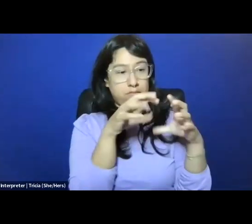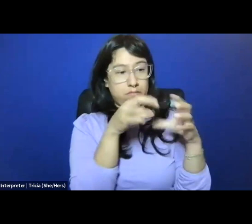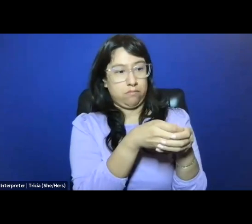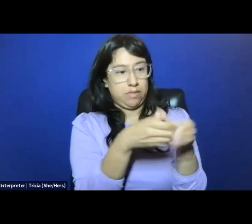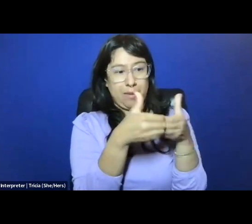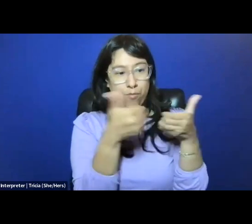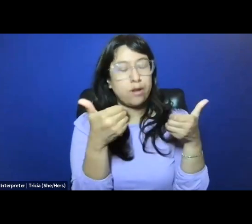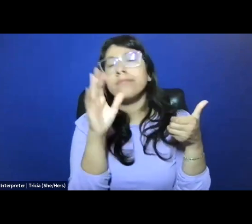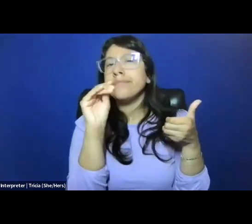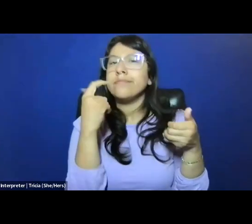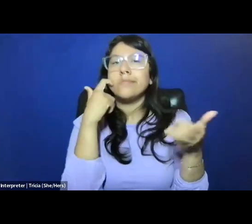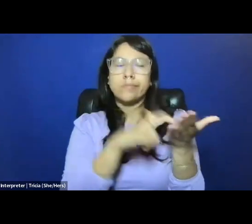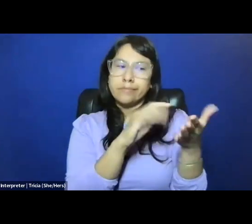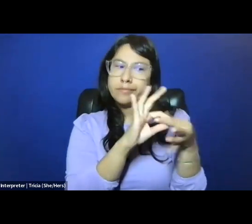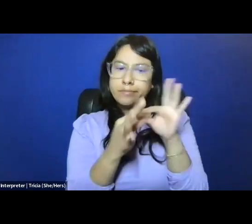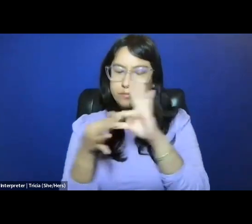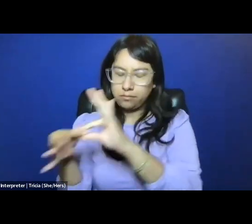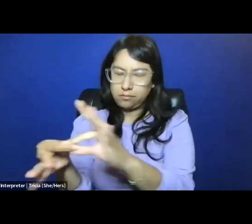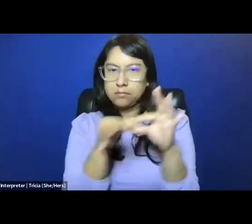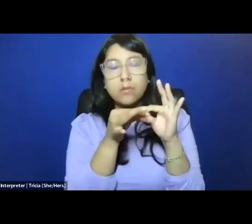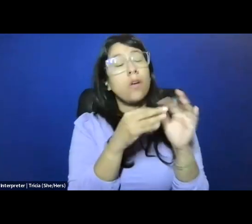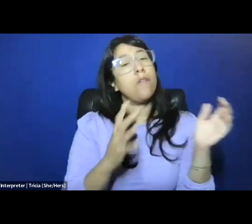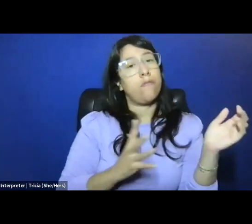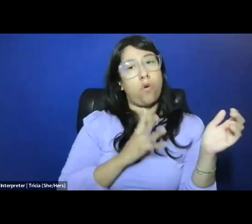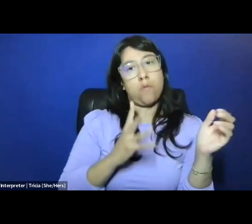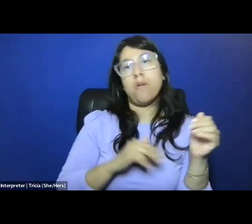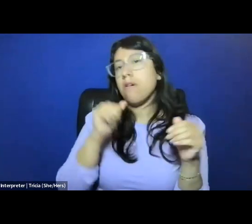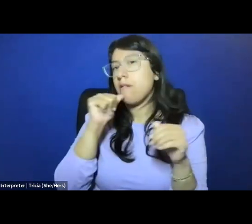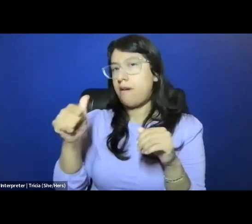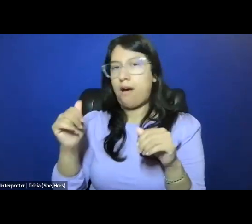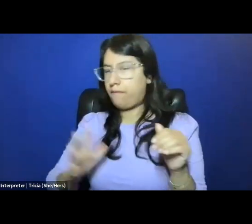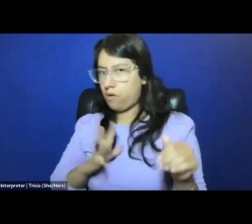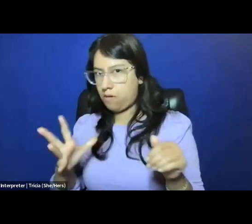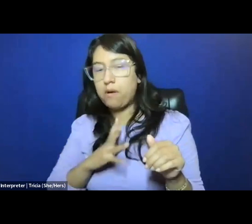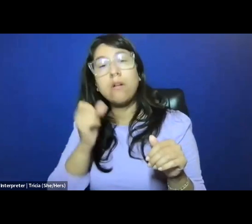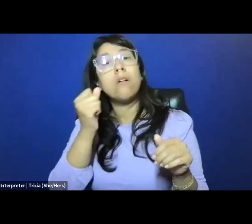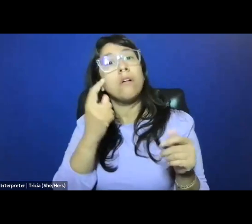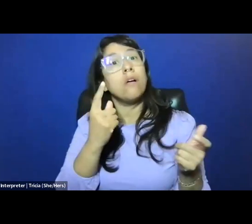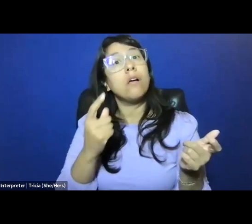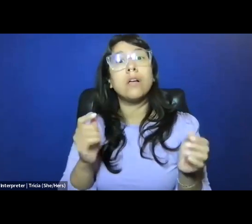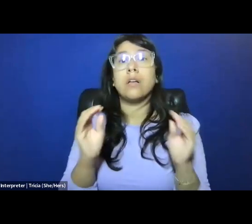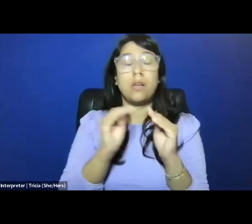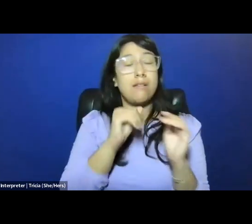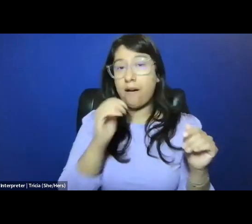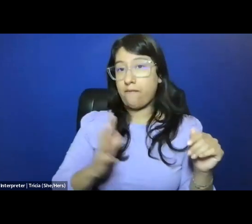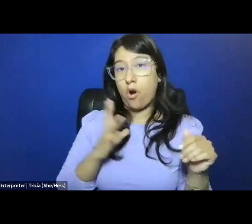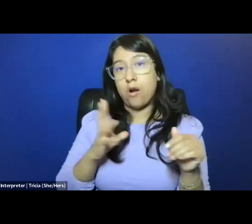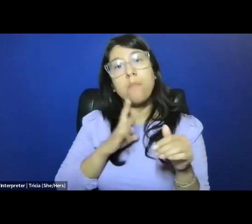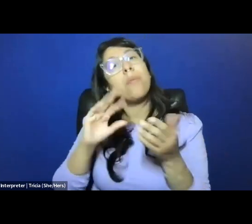both formal and informal. Informal chains were often known as grapevines, and they were harder to regulate, the more formal services,